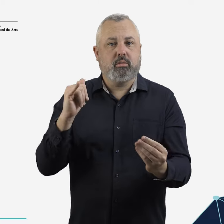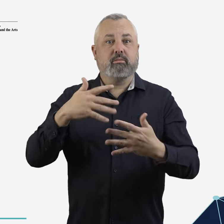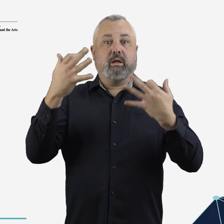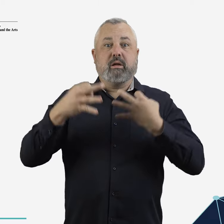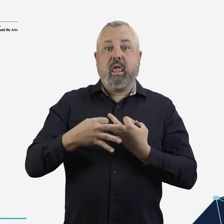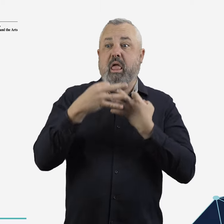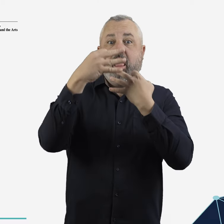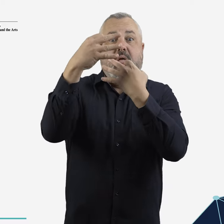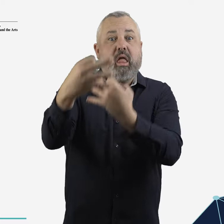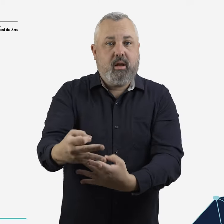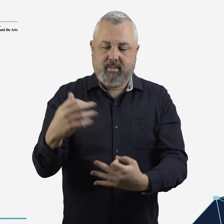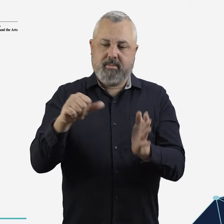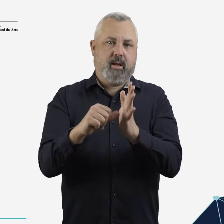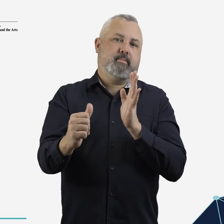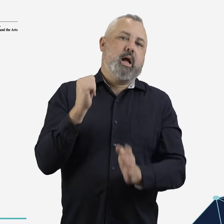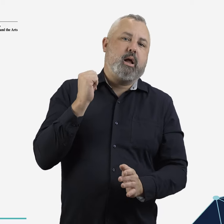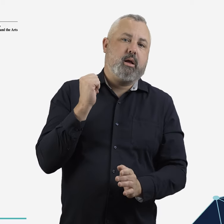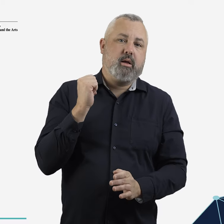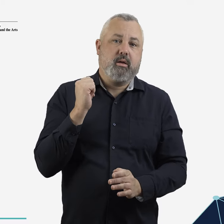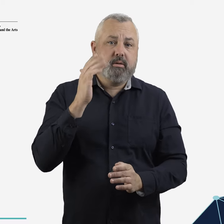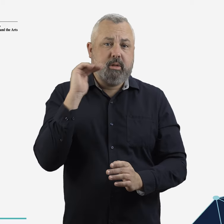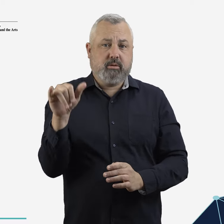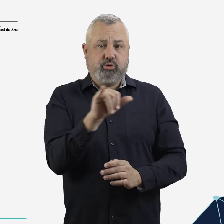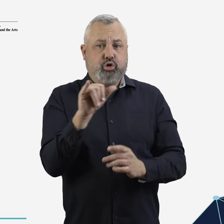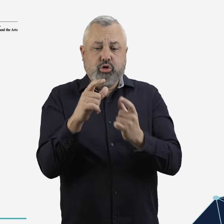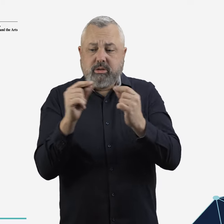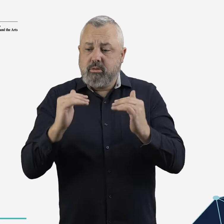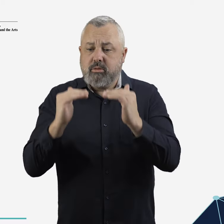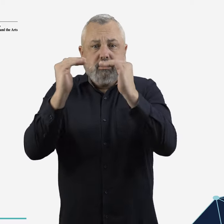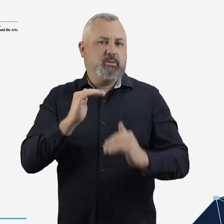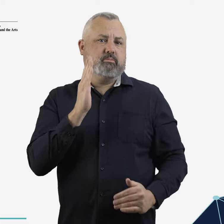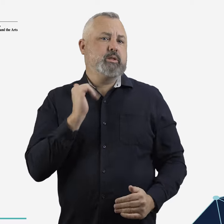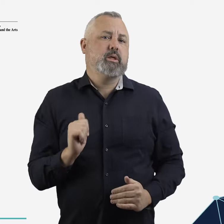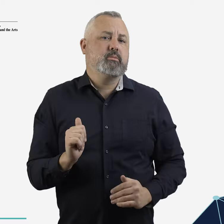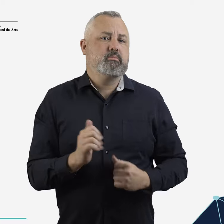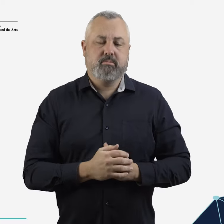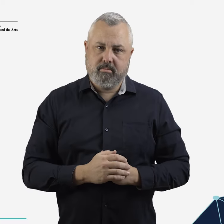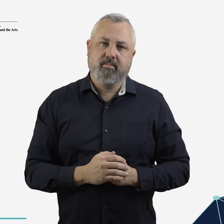when flights are cancelled or significantly delayed.